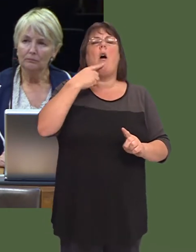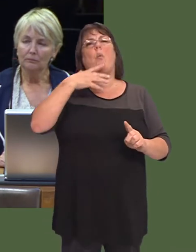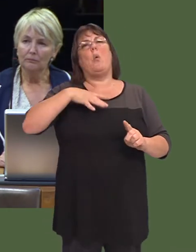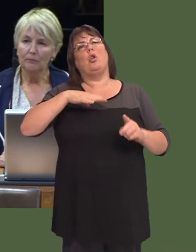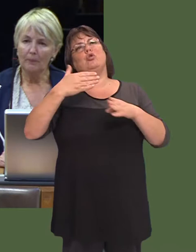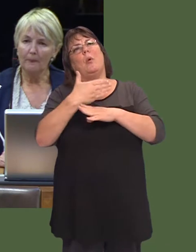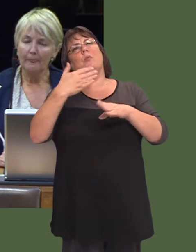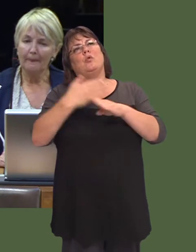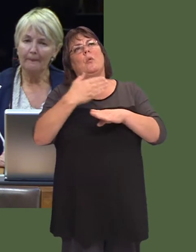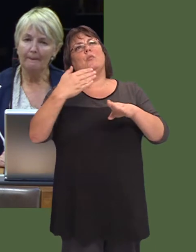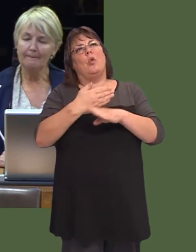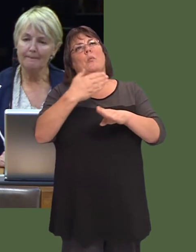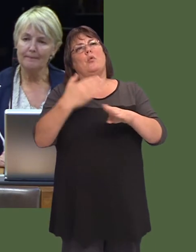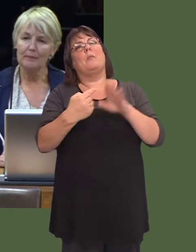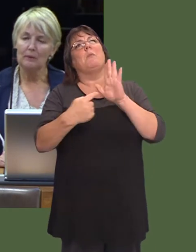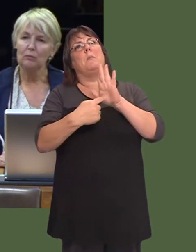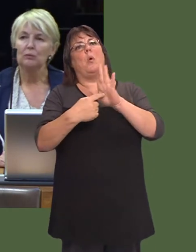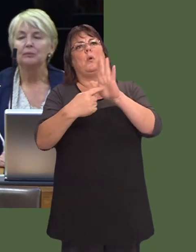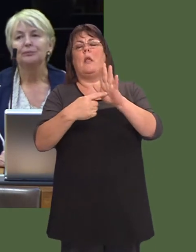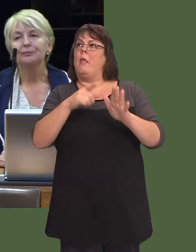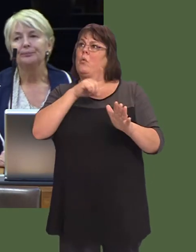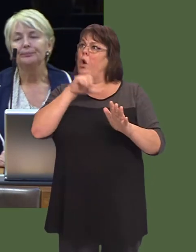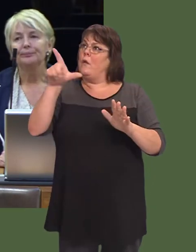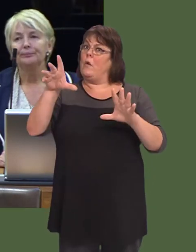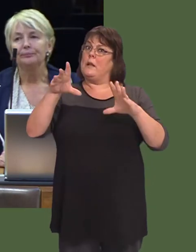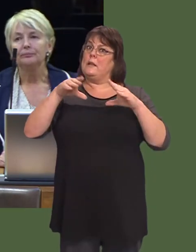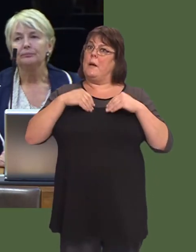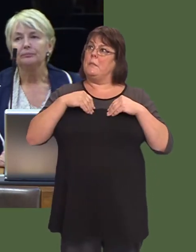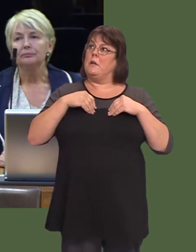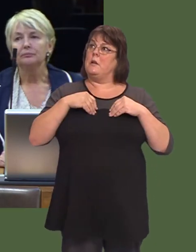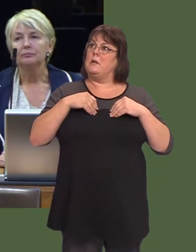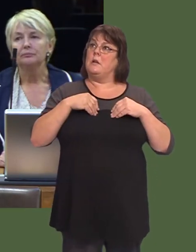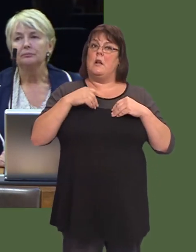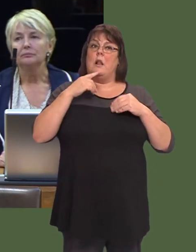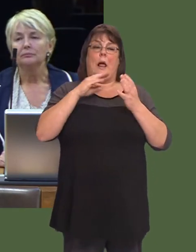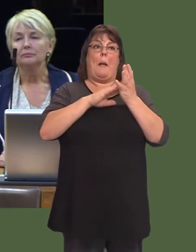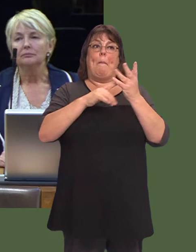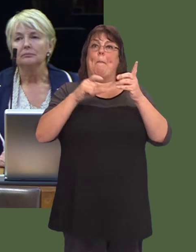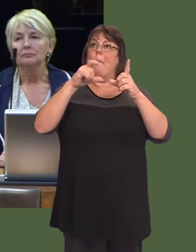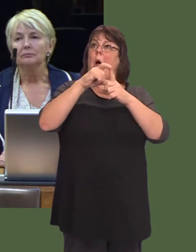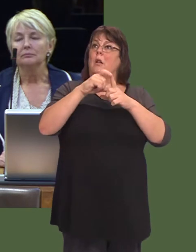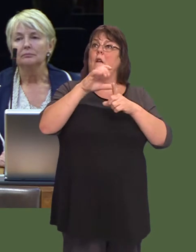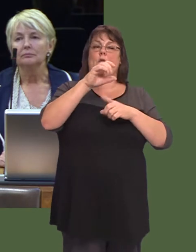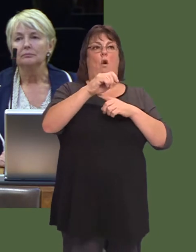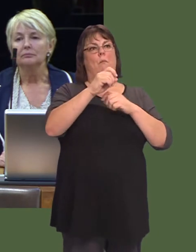at any cost that has led you to accepting the disposal of mud from a nuclear site in